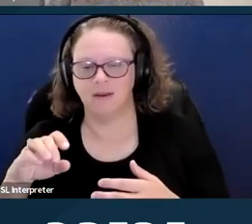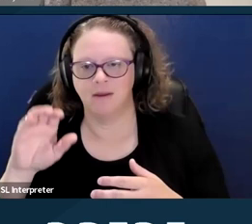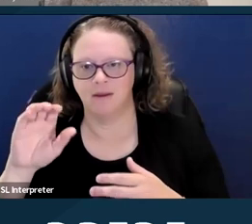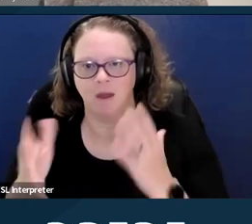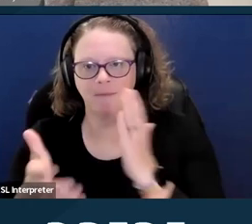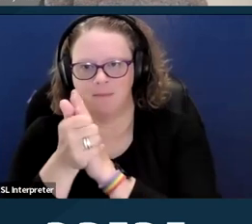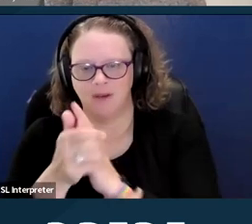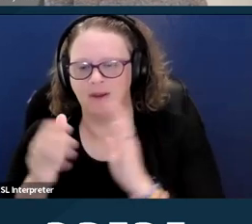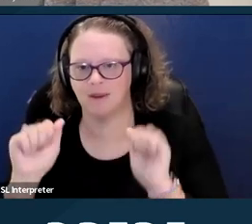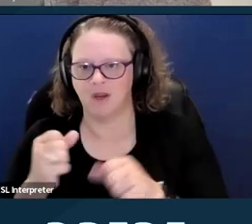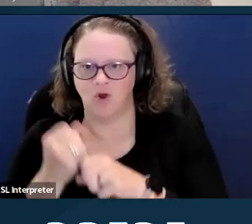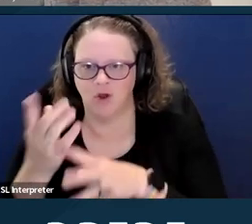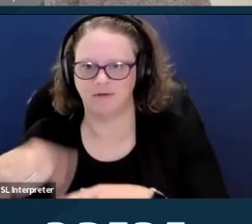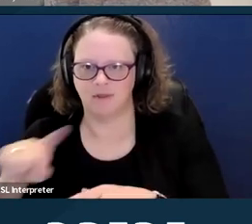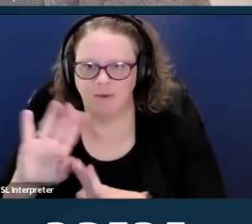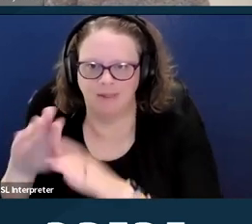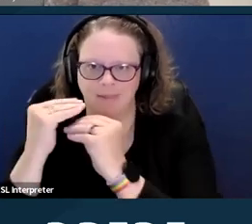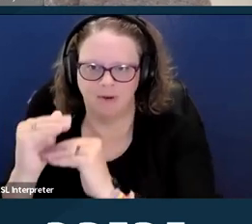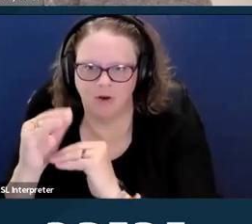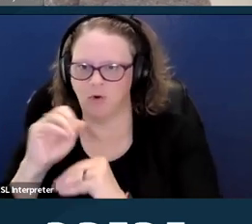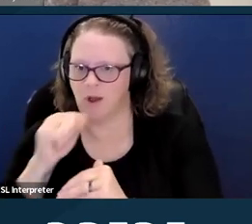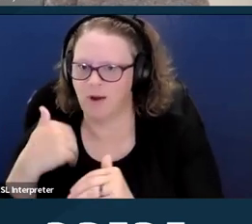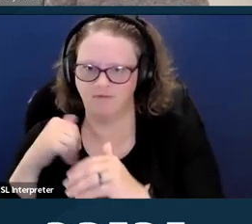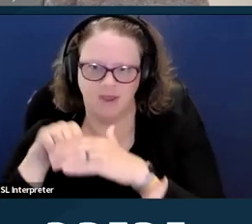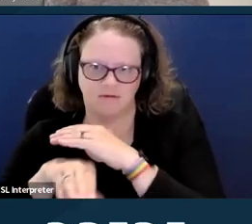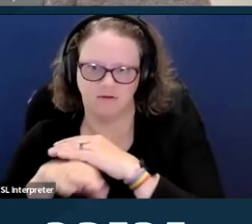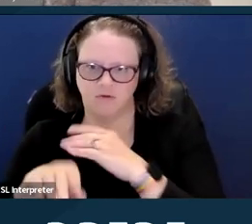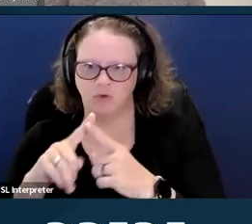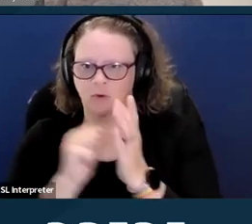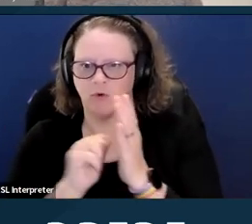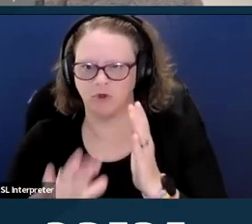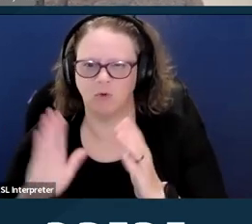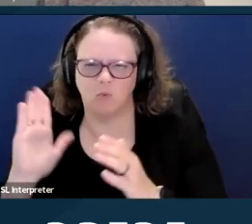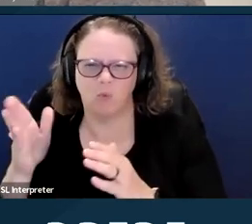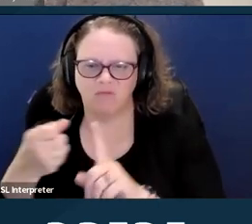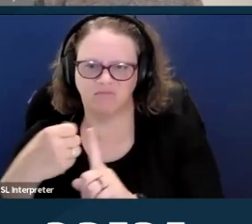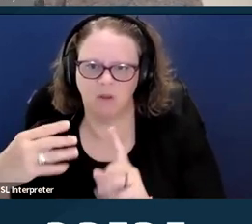for an abortion. And we'll talk about that a little more later. And next slide.